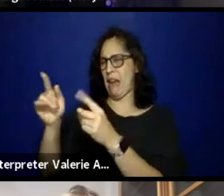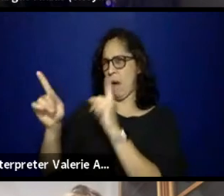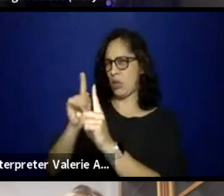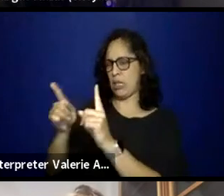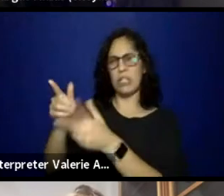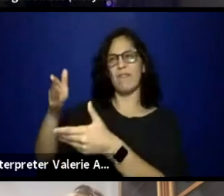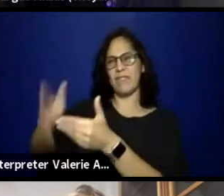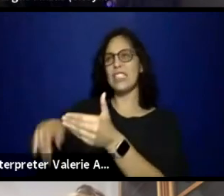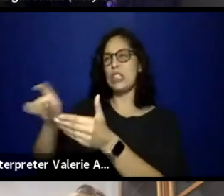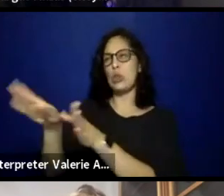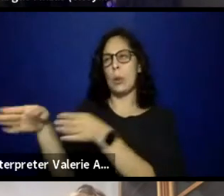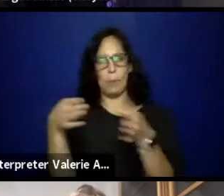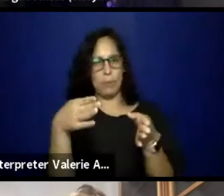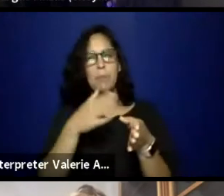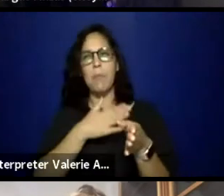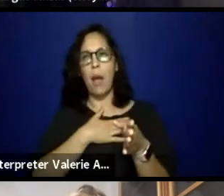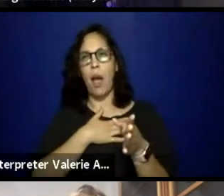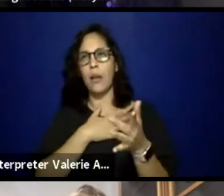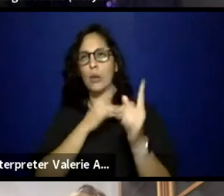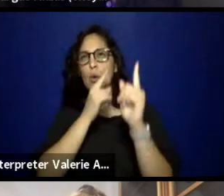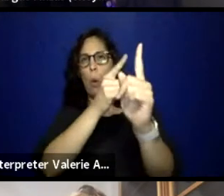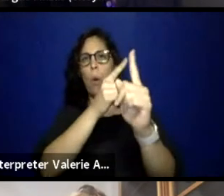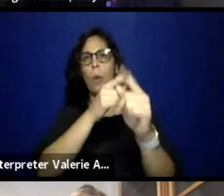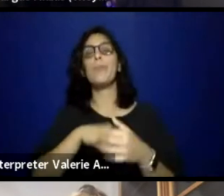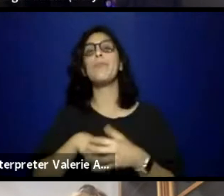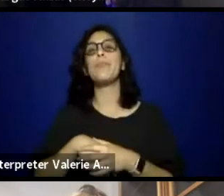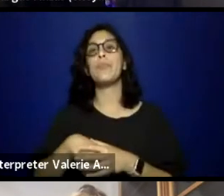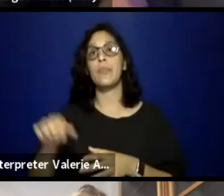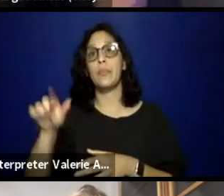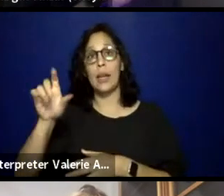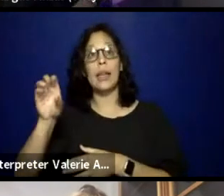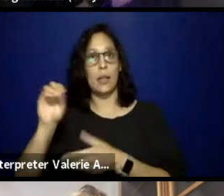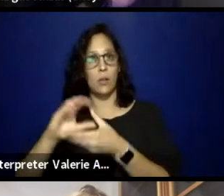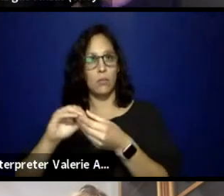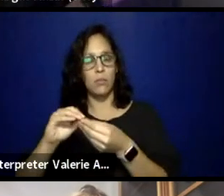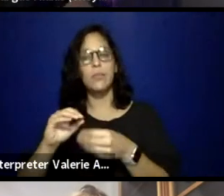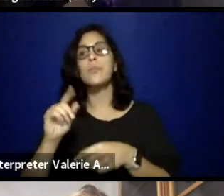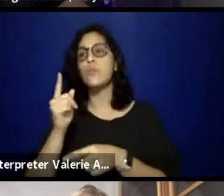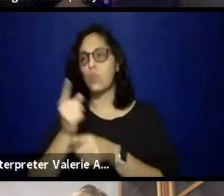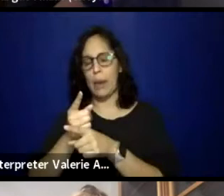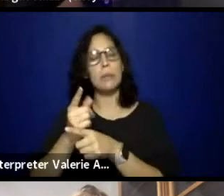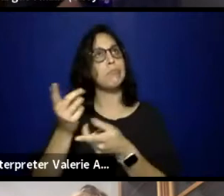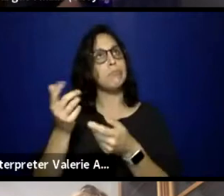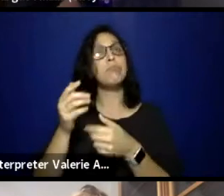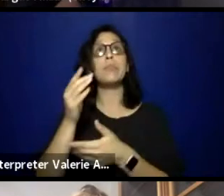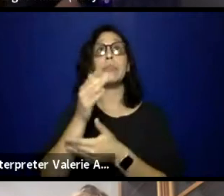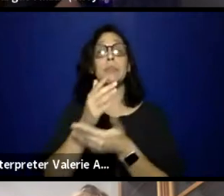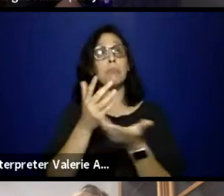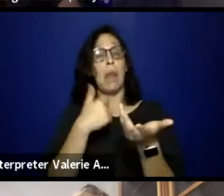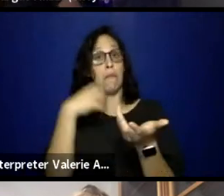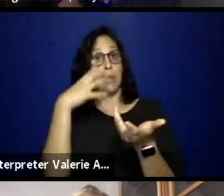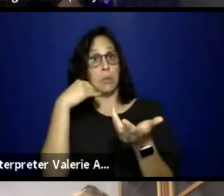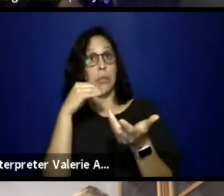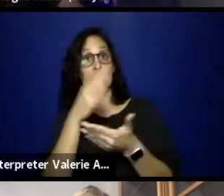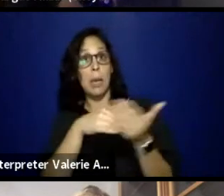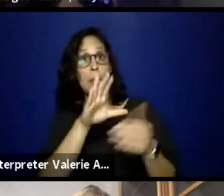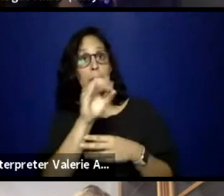I've definitely been in experiences with companies where they are like, well, we can't do this play because if we do this play,